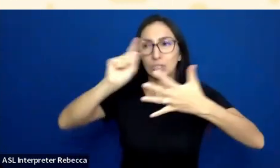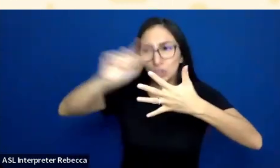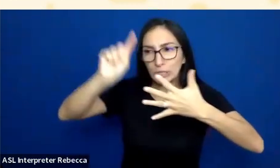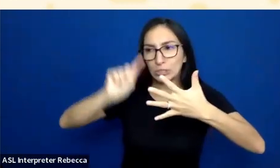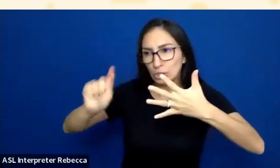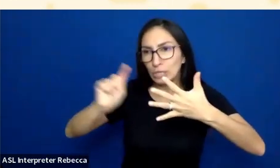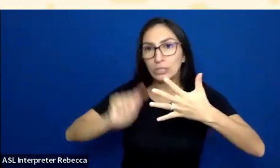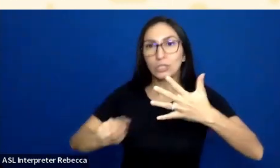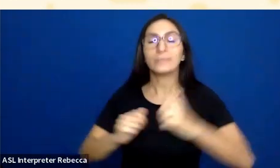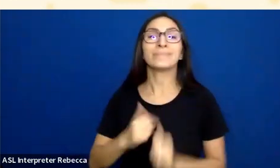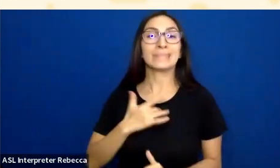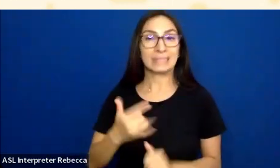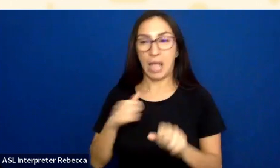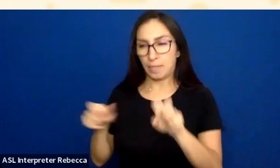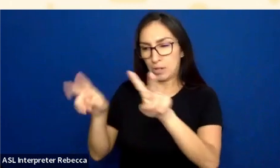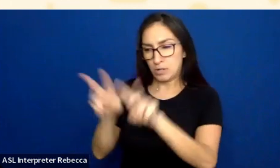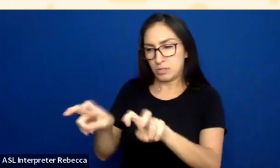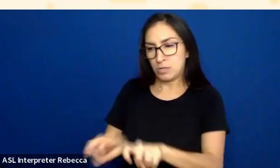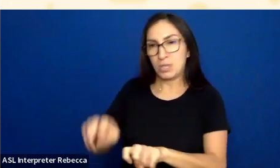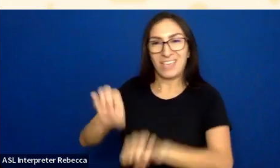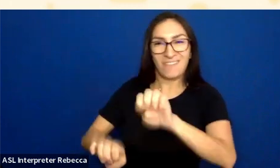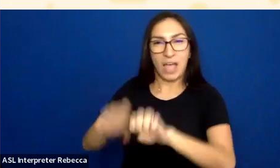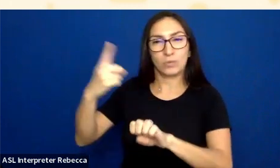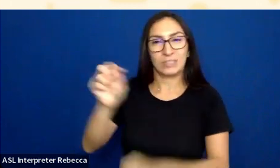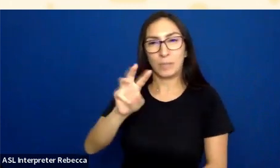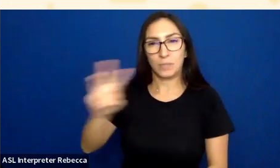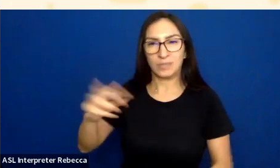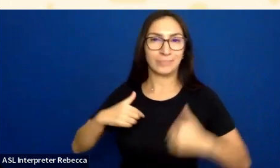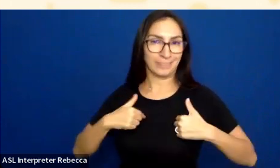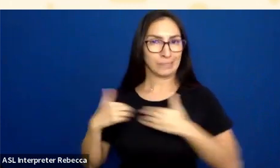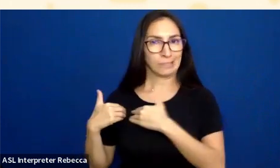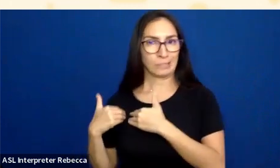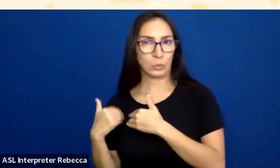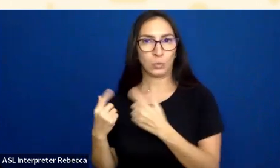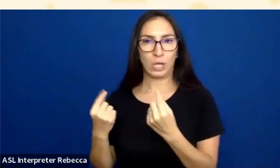And that's part of the work I do. I, primarily at WebAIM, I focus on training, but I do evaluation work as well.